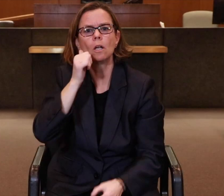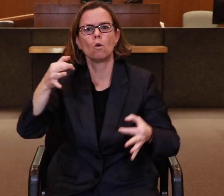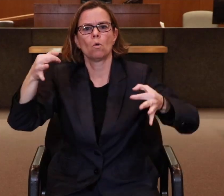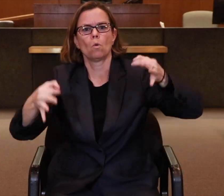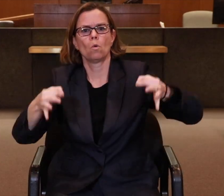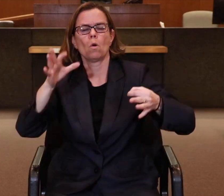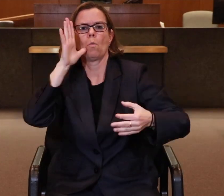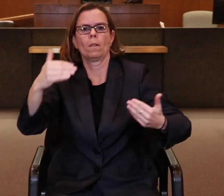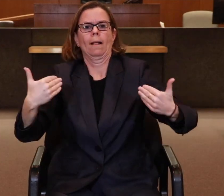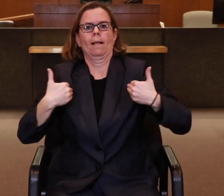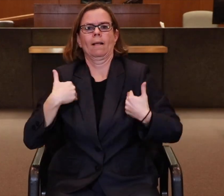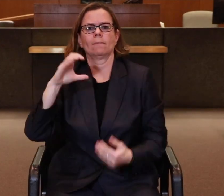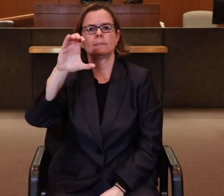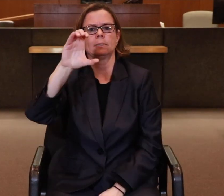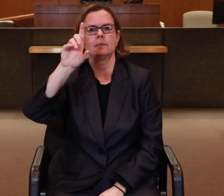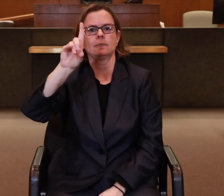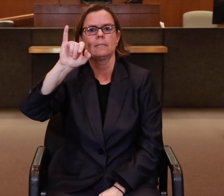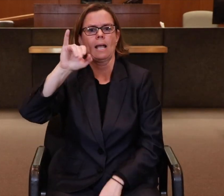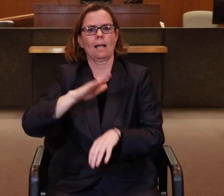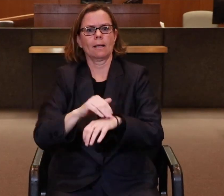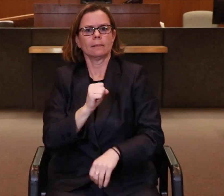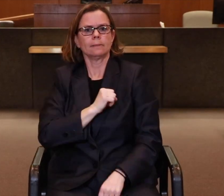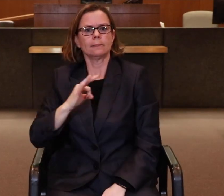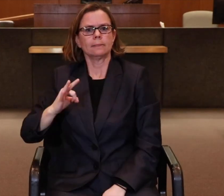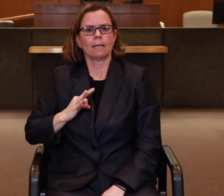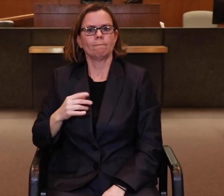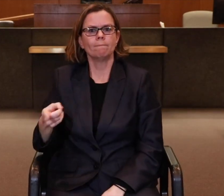will have a dedicated CDI on staff, everyday.